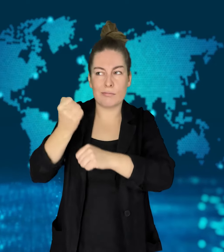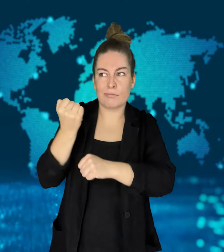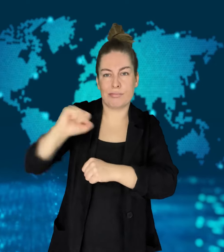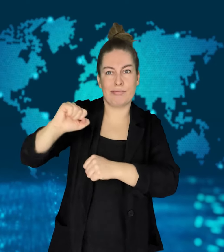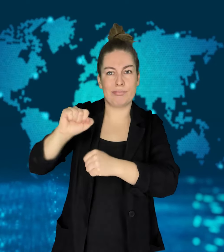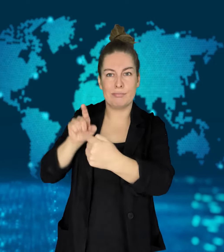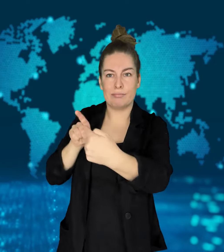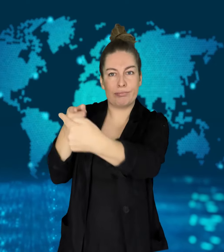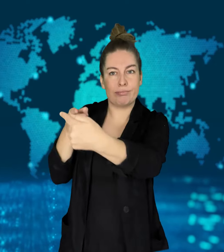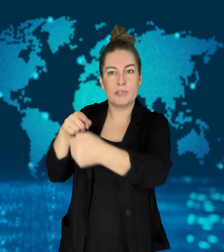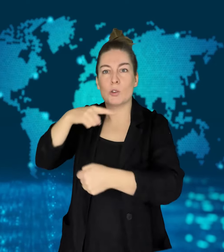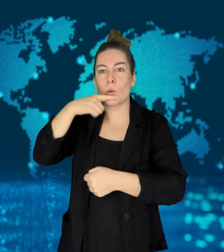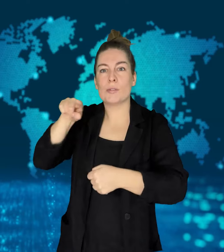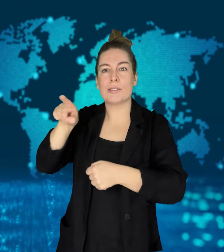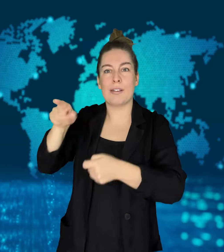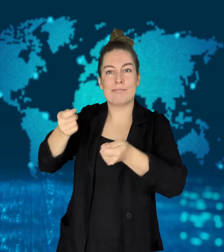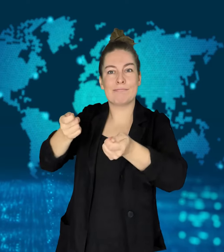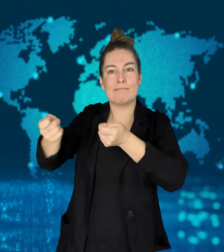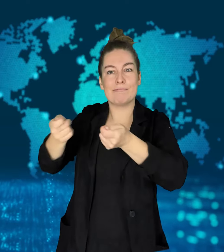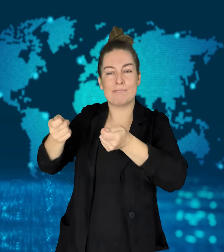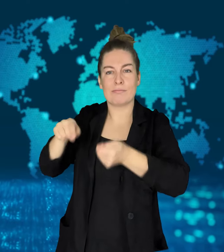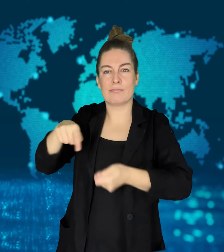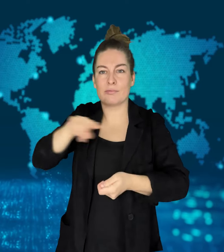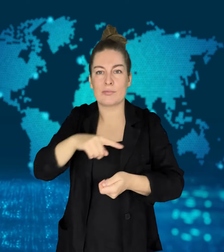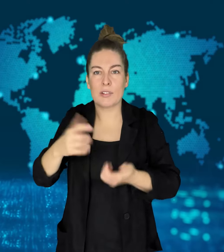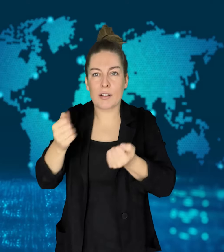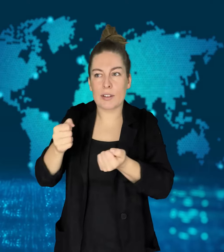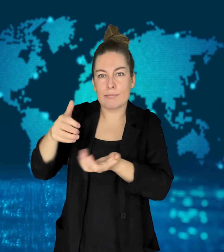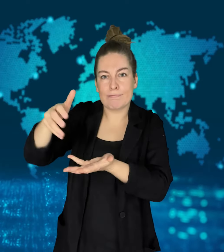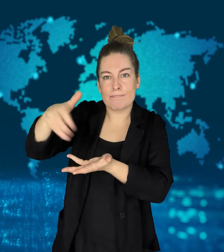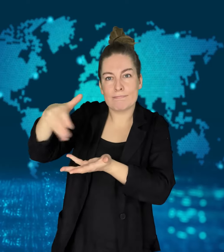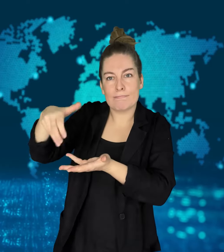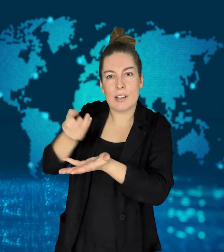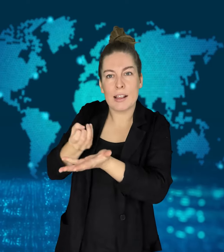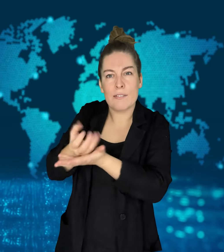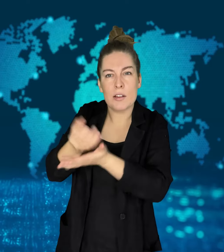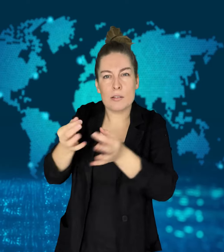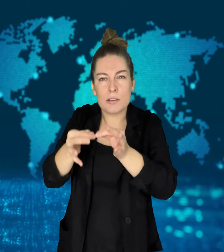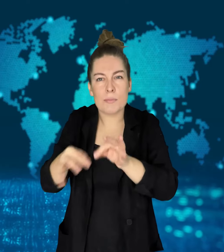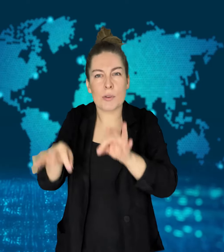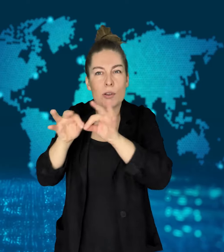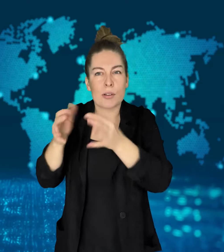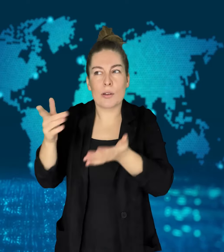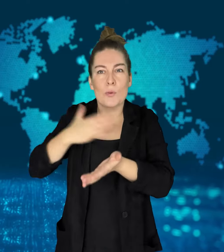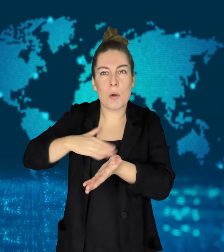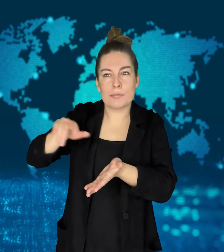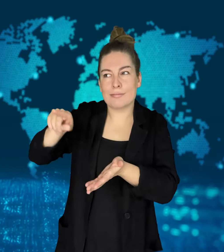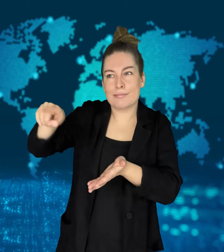assist the country in its attacks.